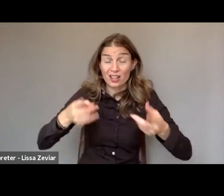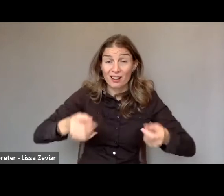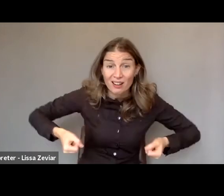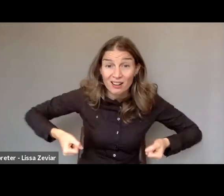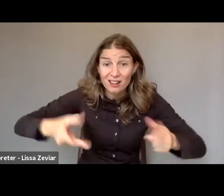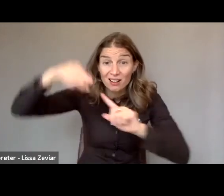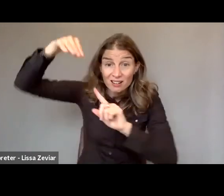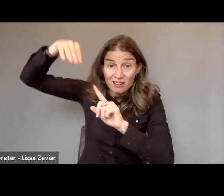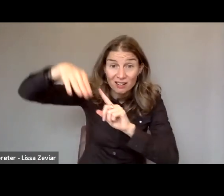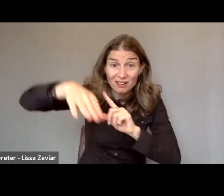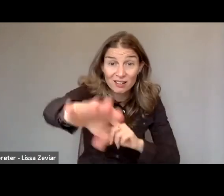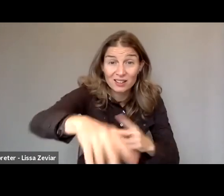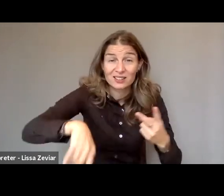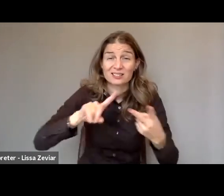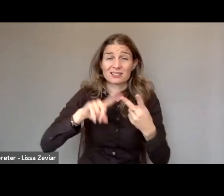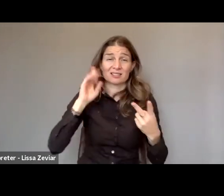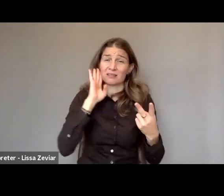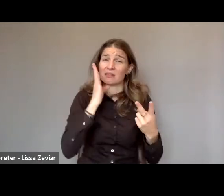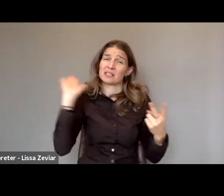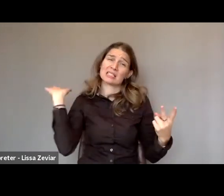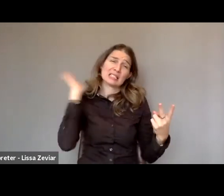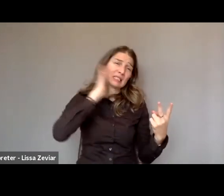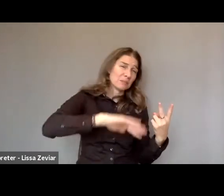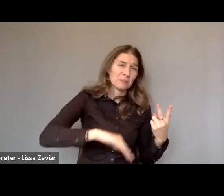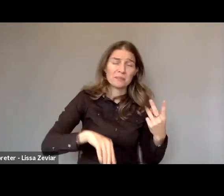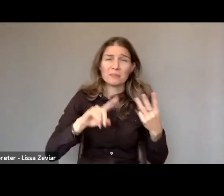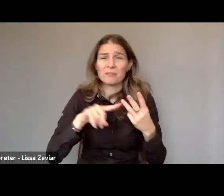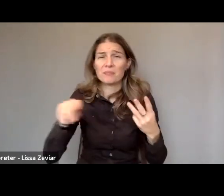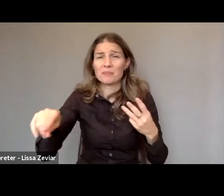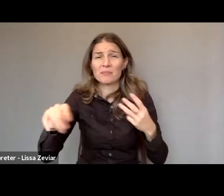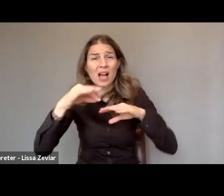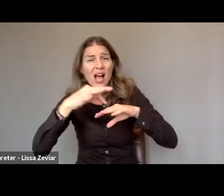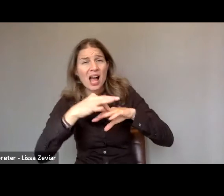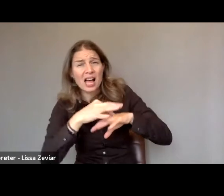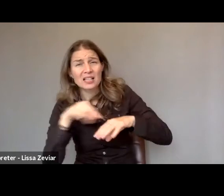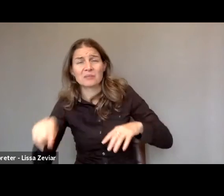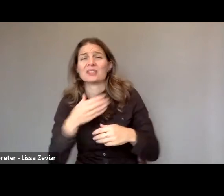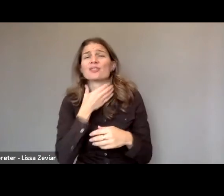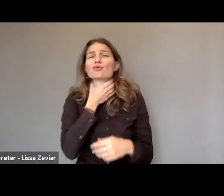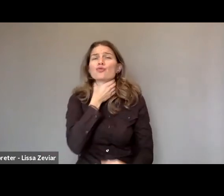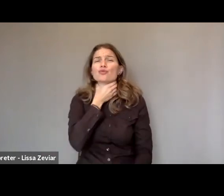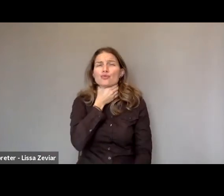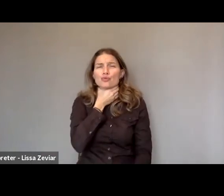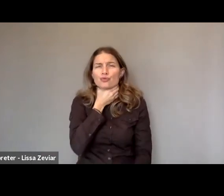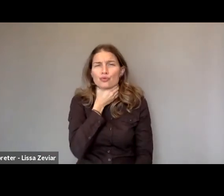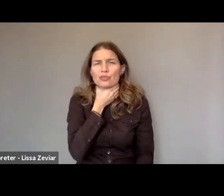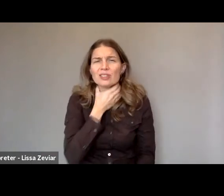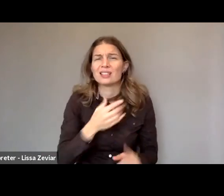slapping in the face, a husband and a son doing hair-pulling strangling, telling her they're going to kill her.